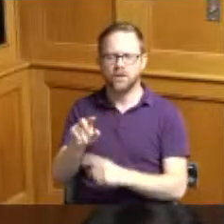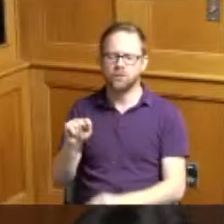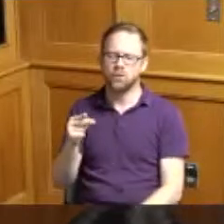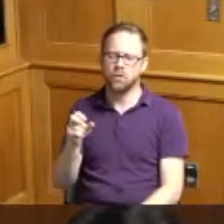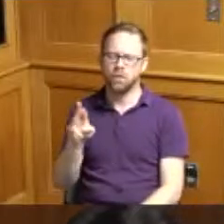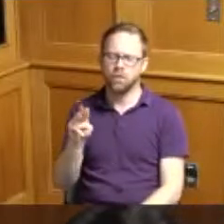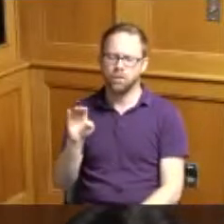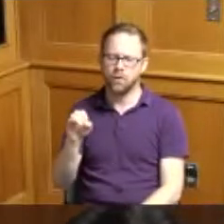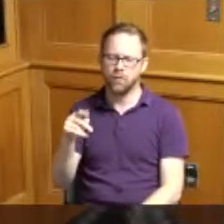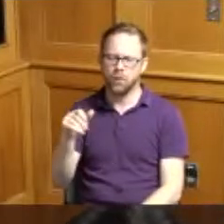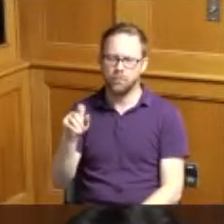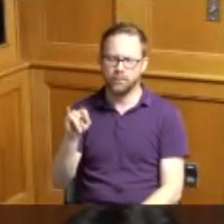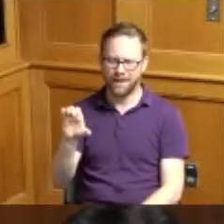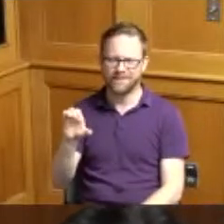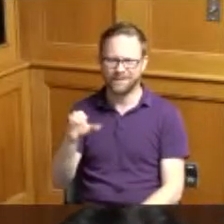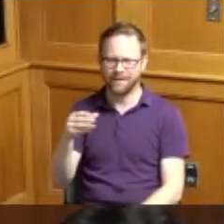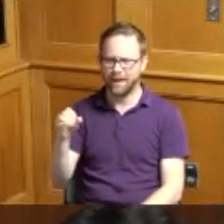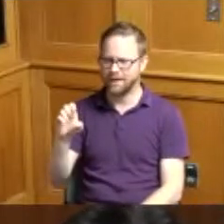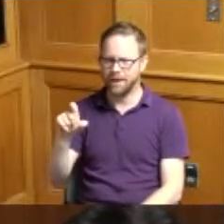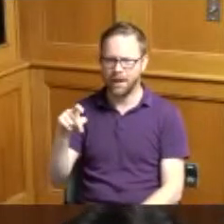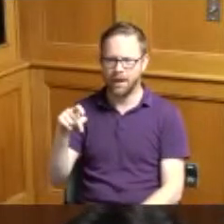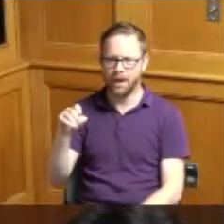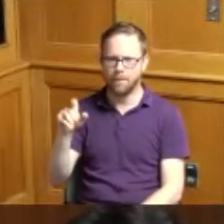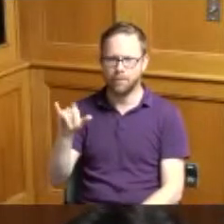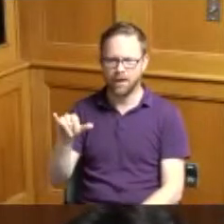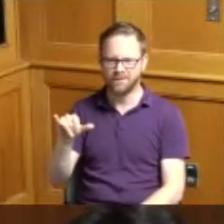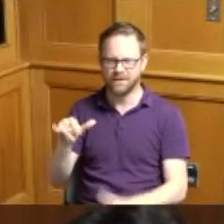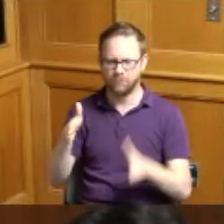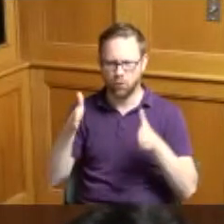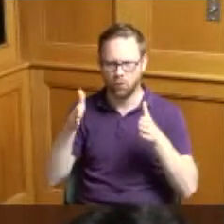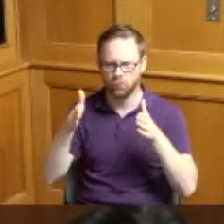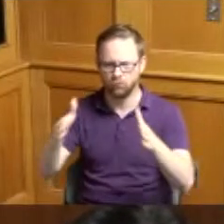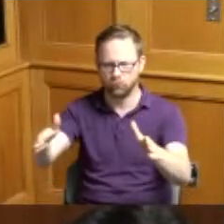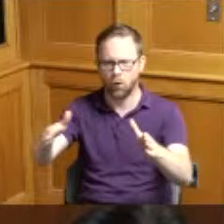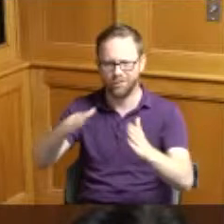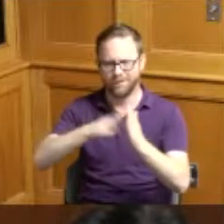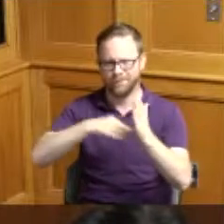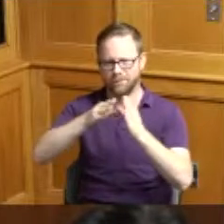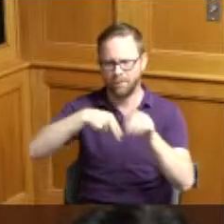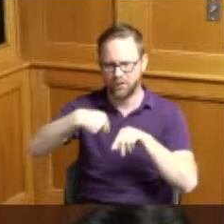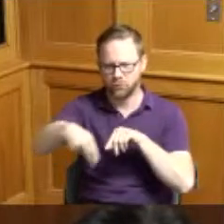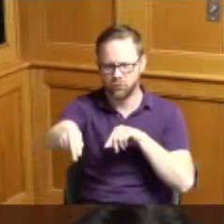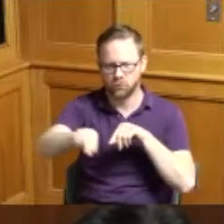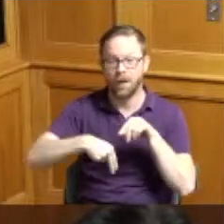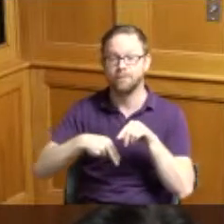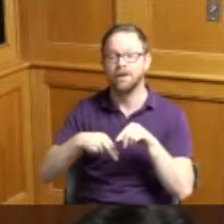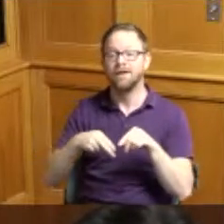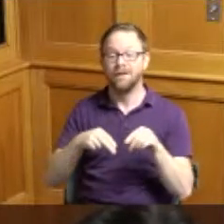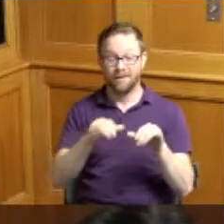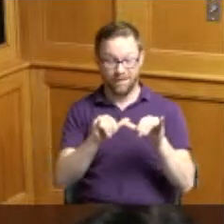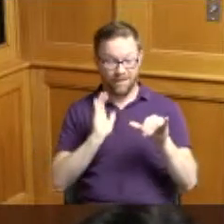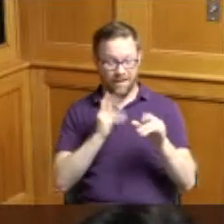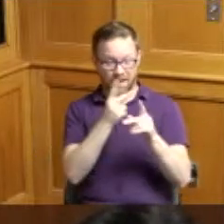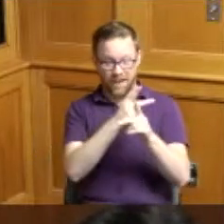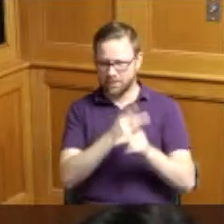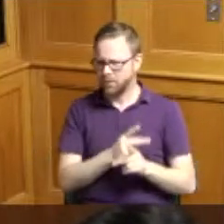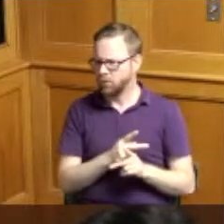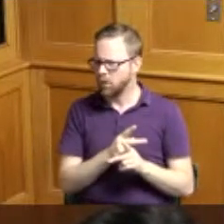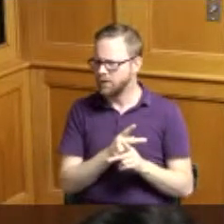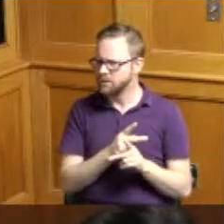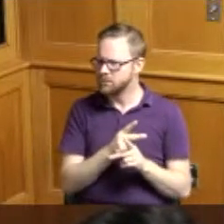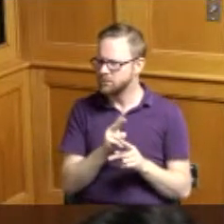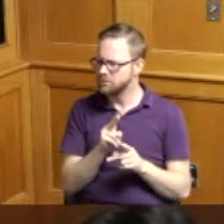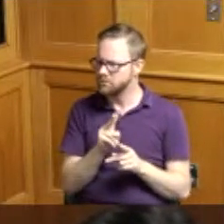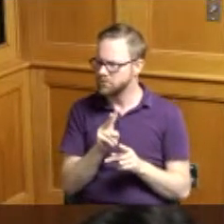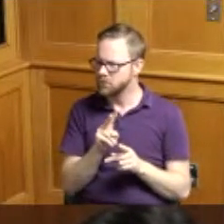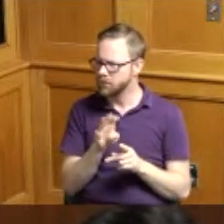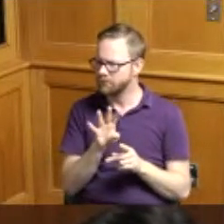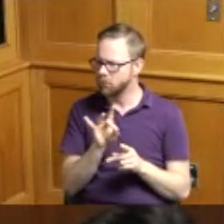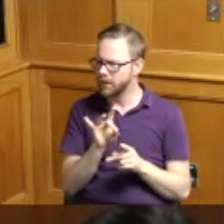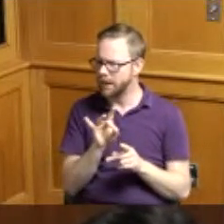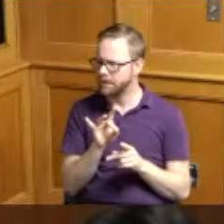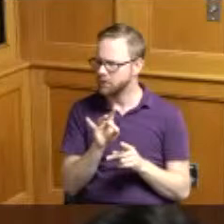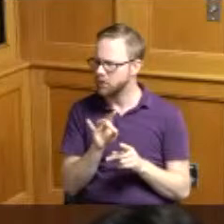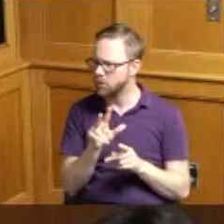striping program our Engineers estimate was 348 thousand dollars the low bid was 271 138 dollars